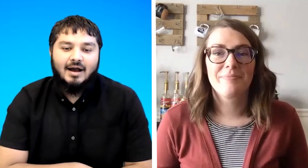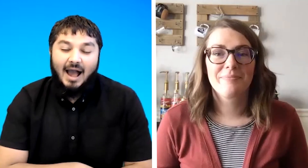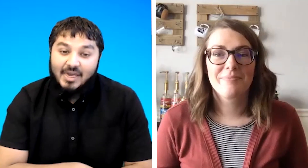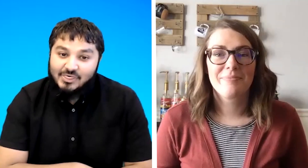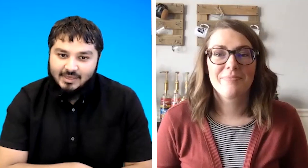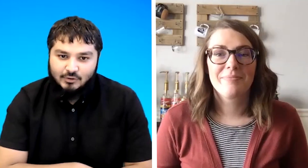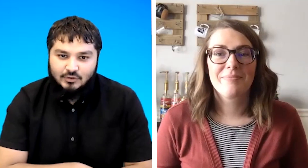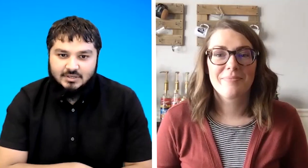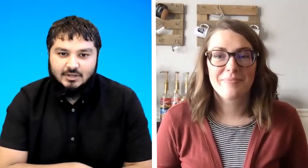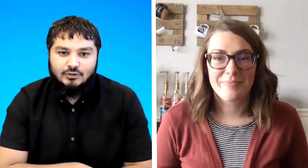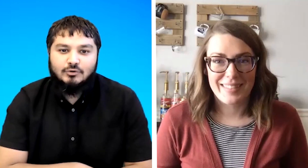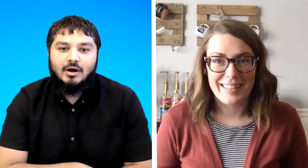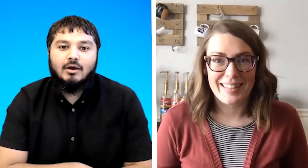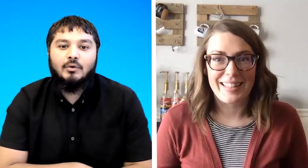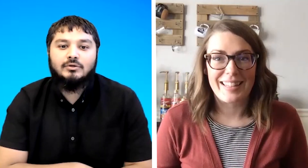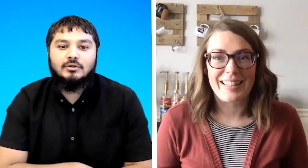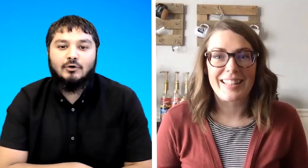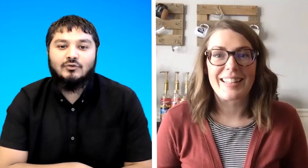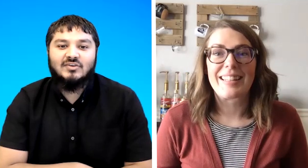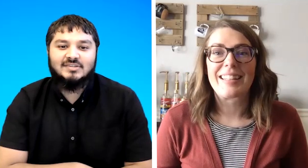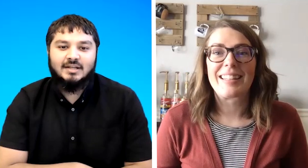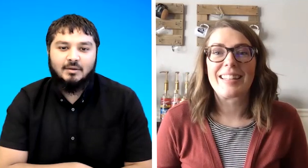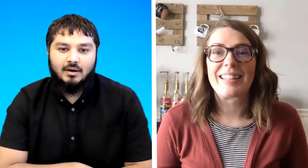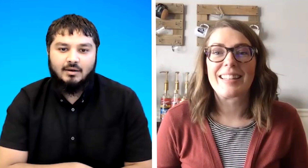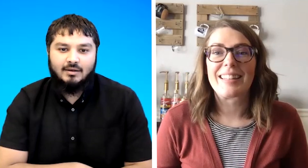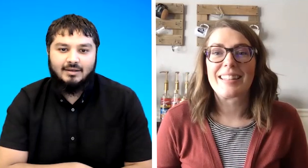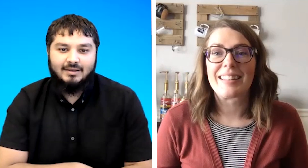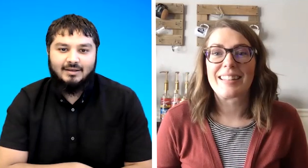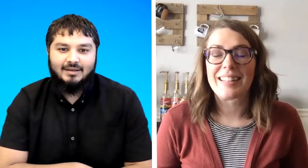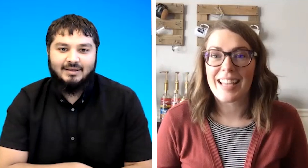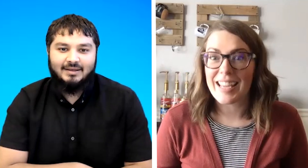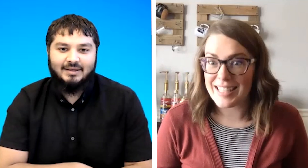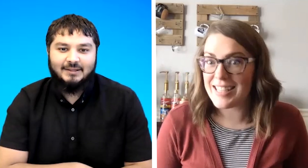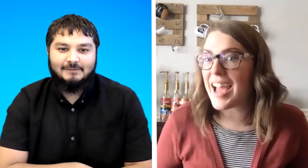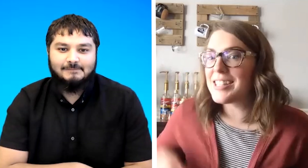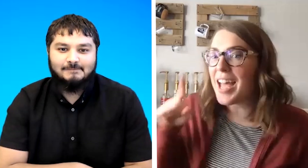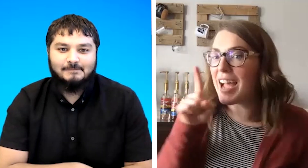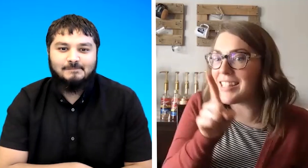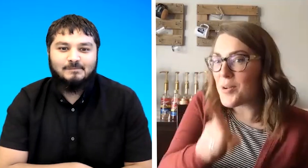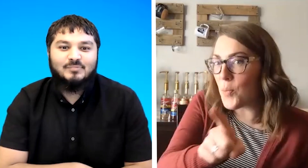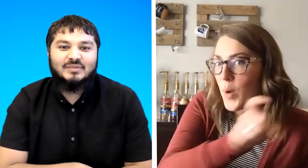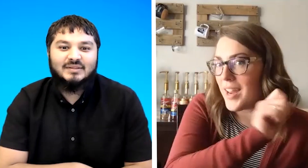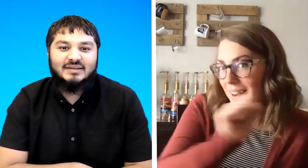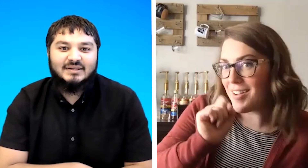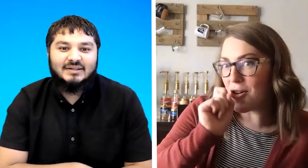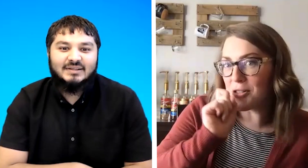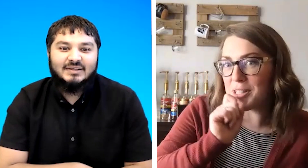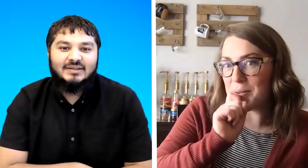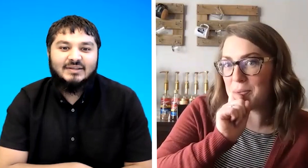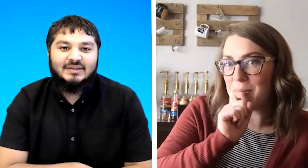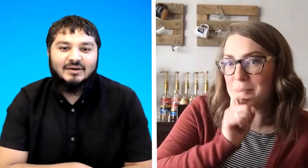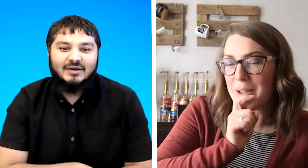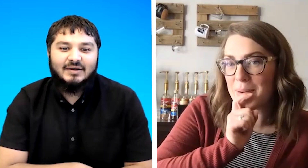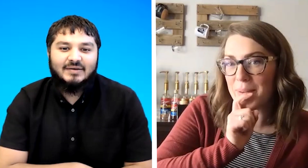i think you said you are going to go to the cinema yes i said win also when am i going